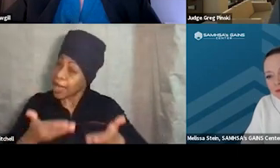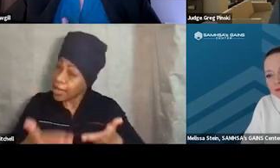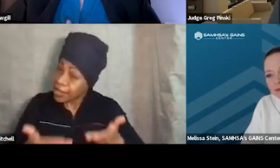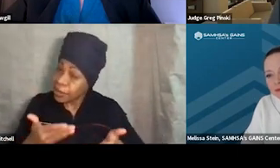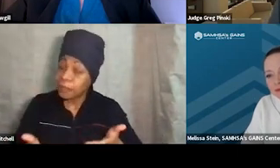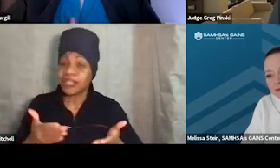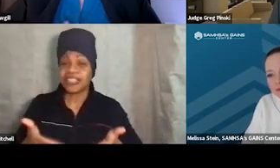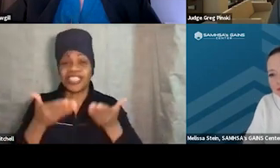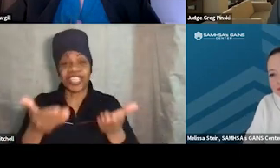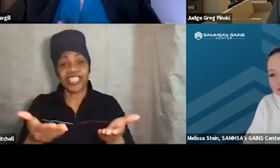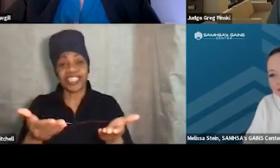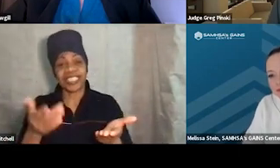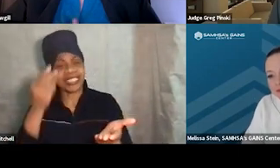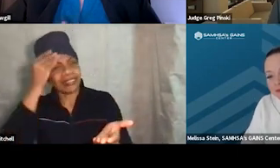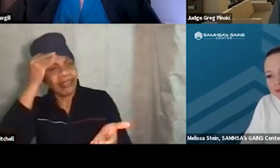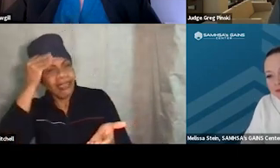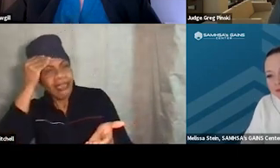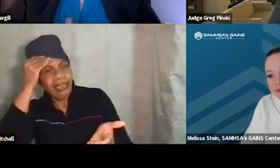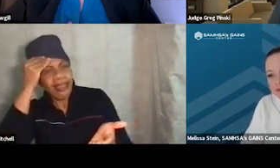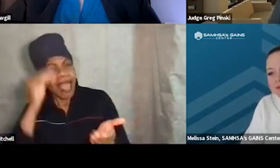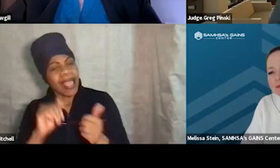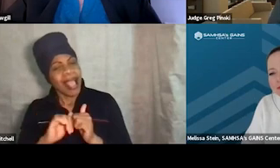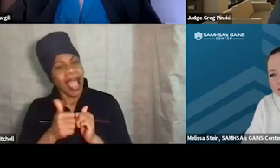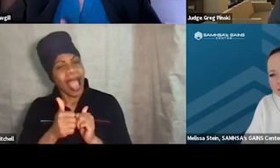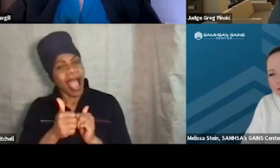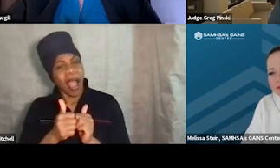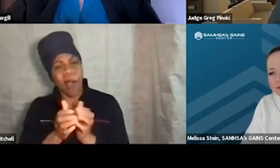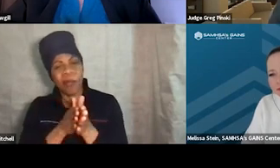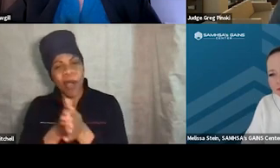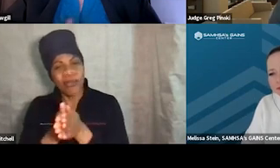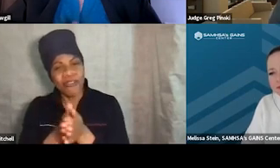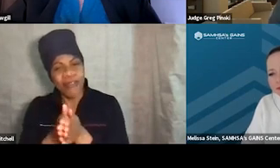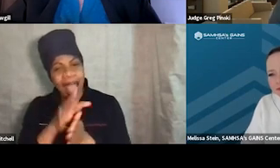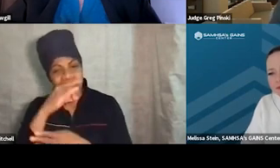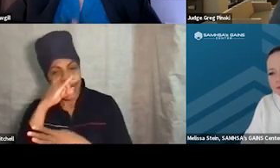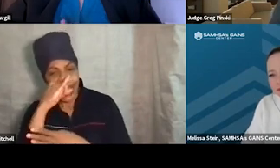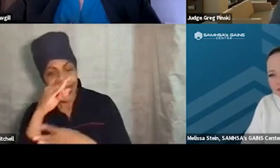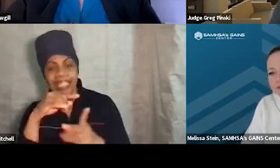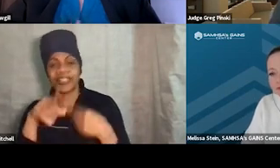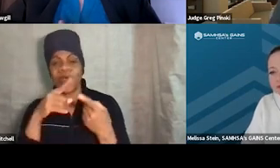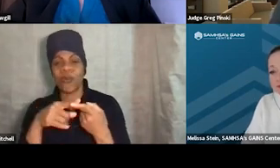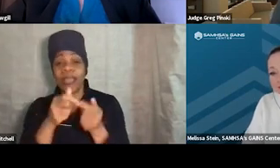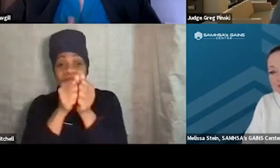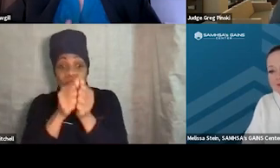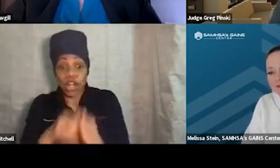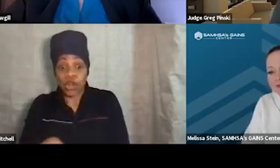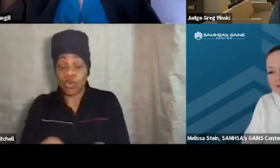you know, probation officers thinking like how motivated his kids are when they lose their video game privileges, right?